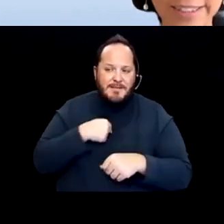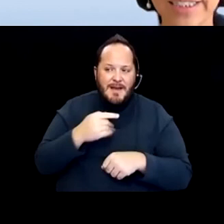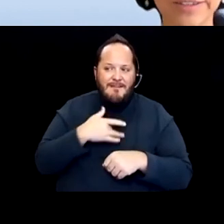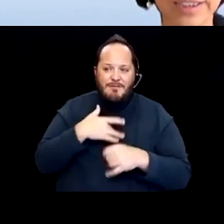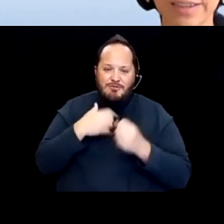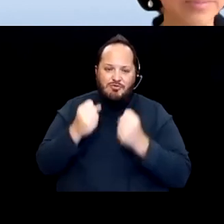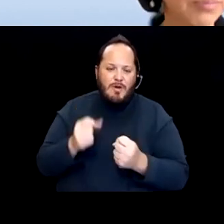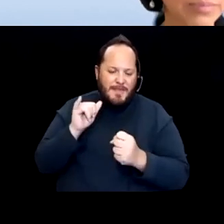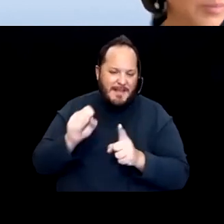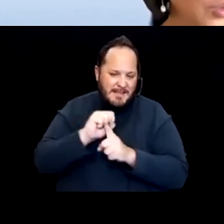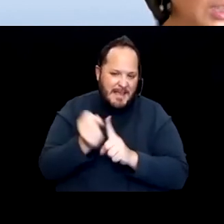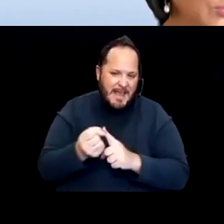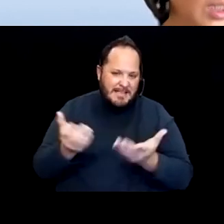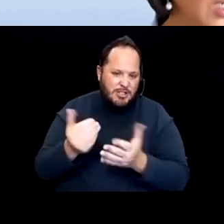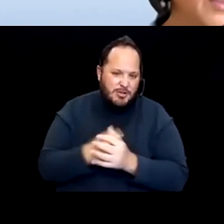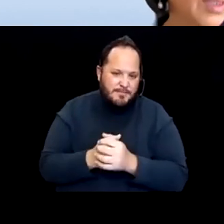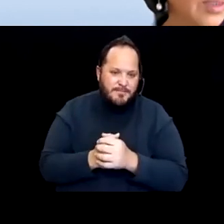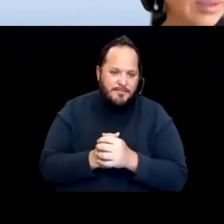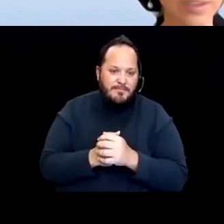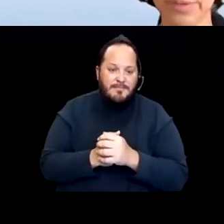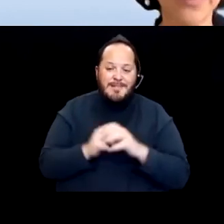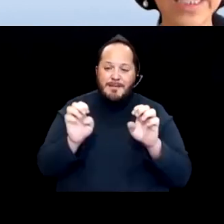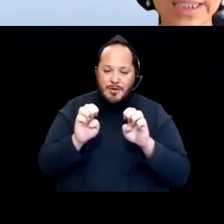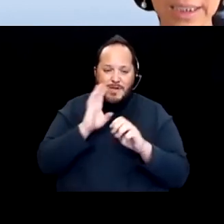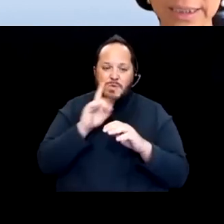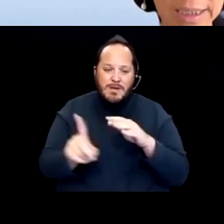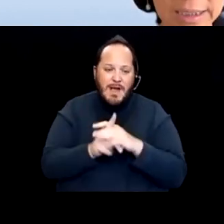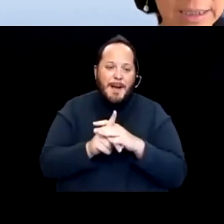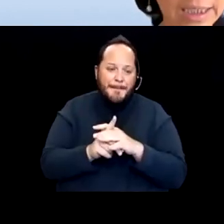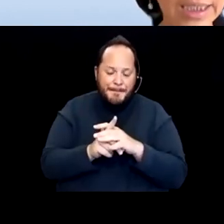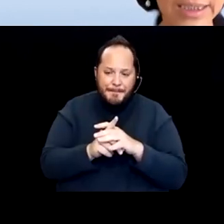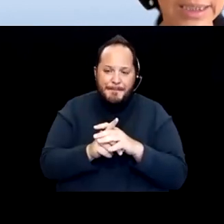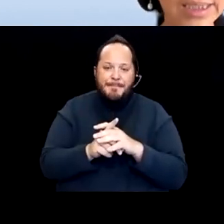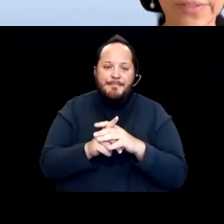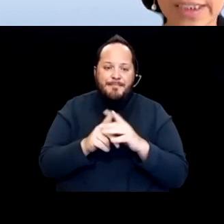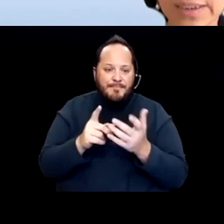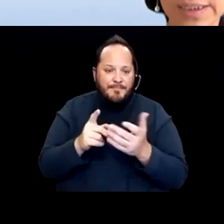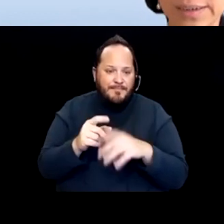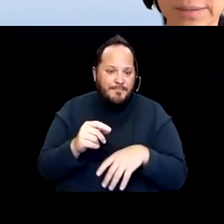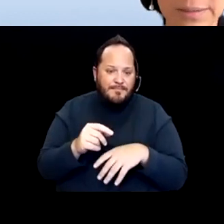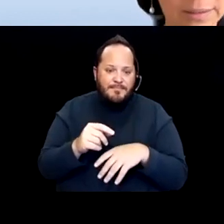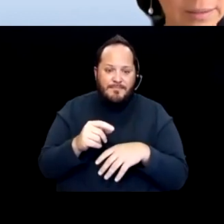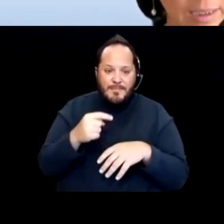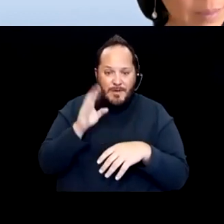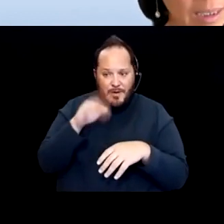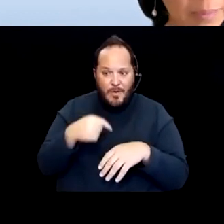That there, that emergencies will come around, you know we're facing an extended, extensive fire season coming up.